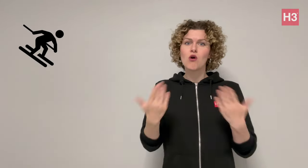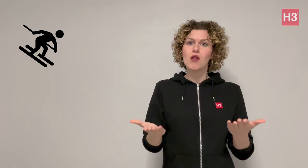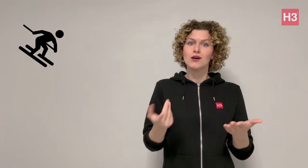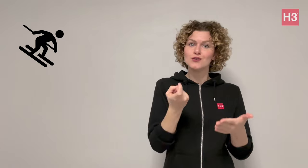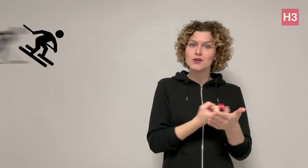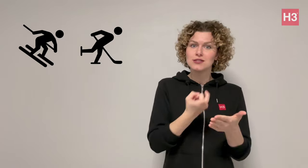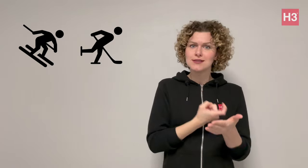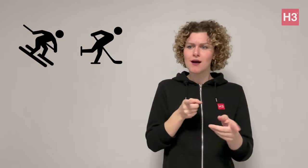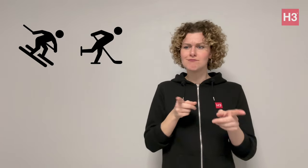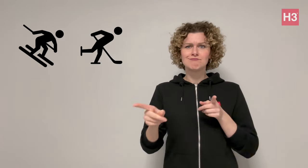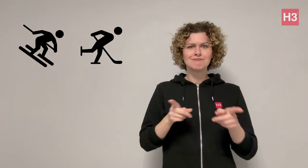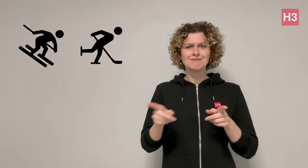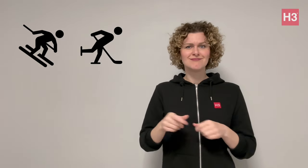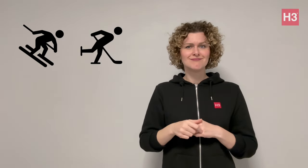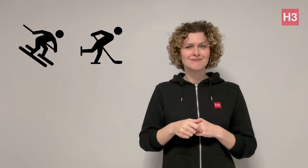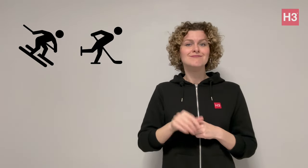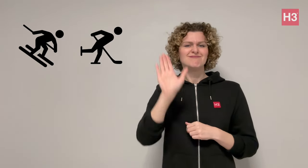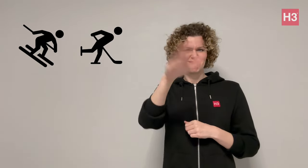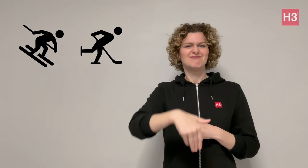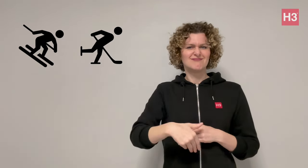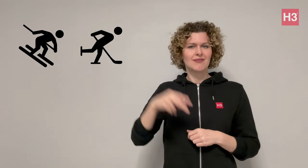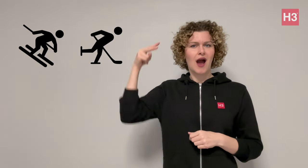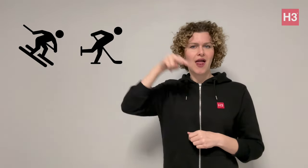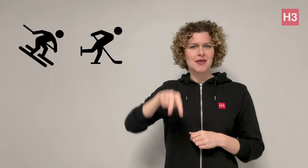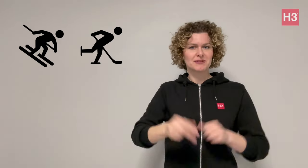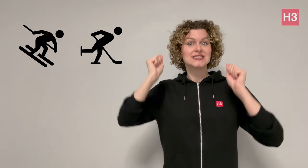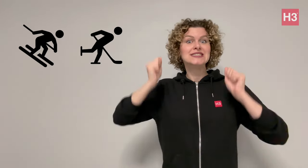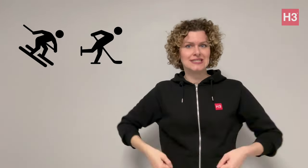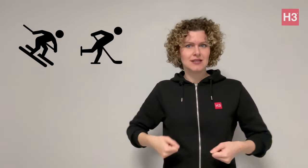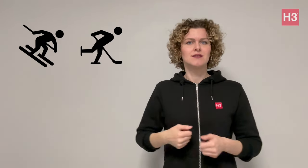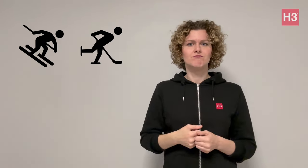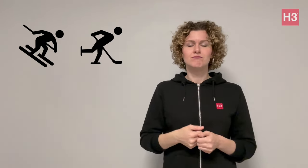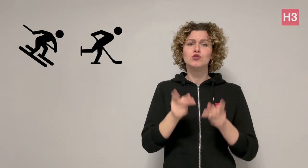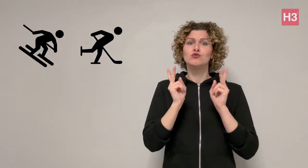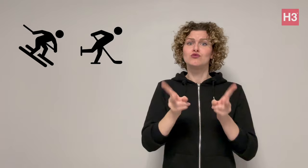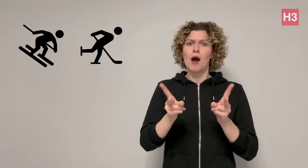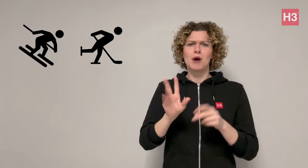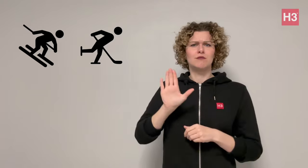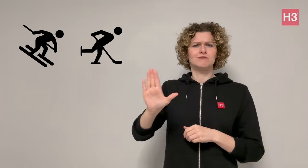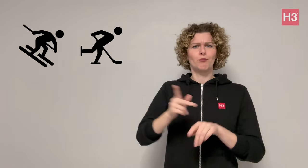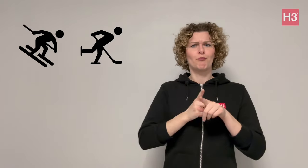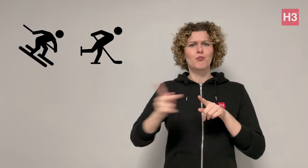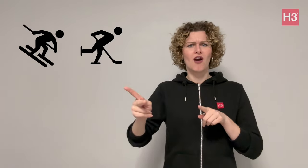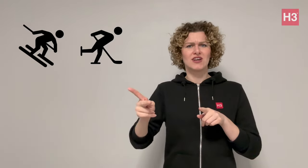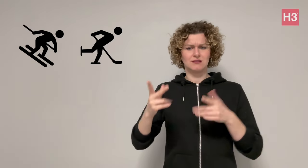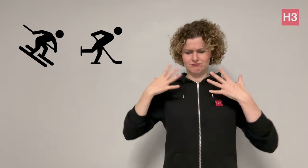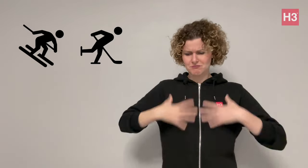hockey? Yes, it's alpine skiing! Expenses which include skiwear,